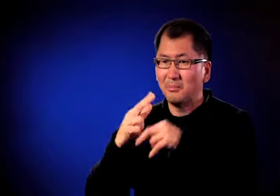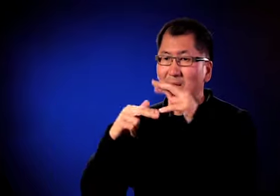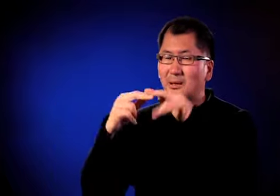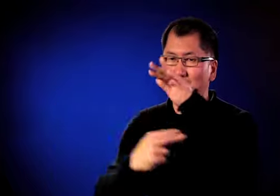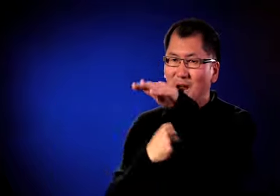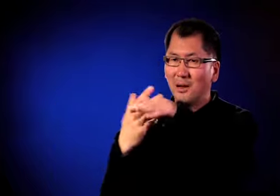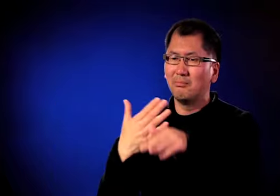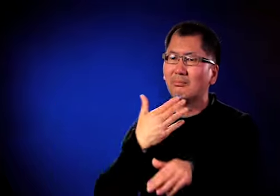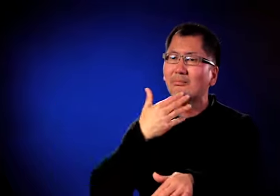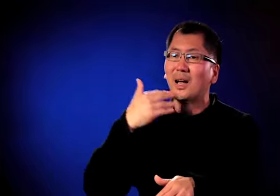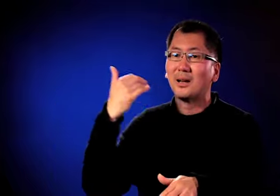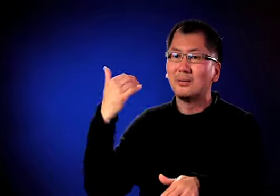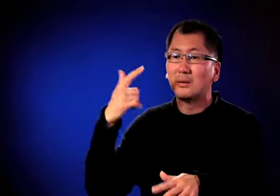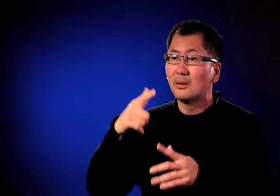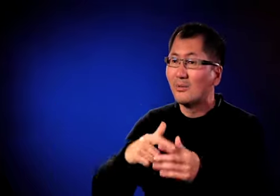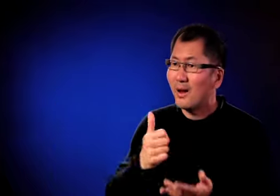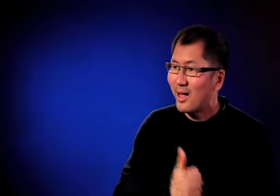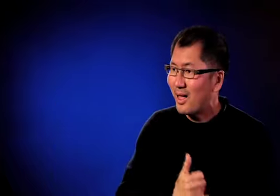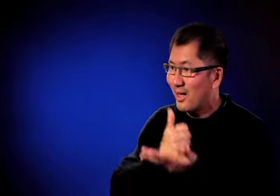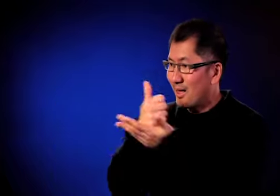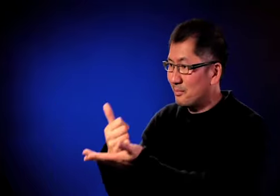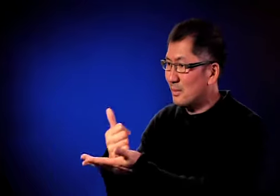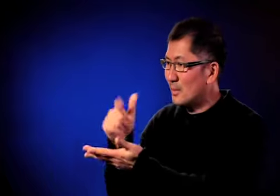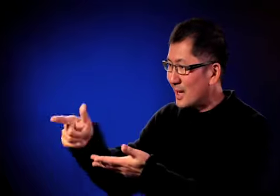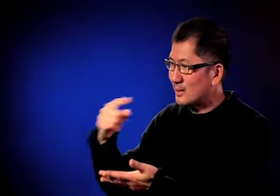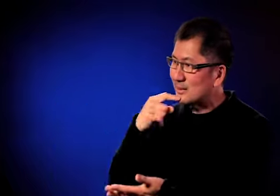and I think though because we had that success,